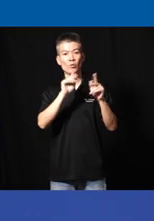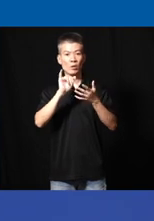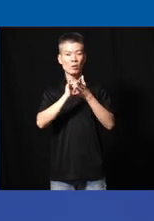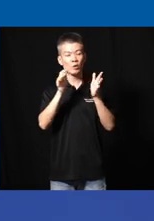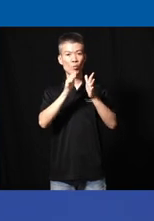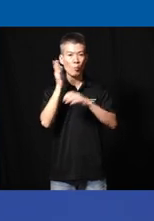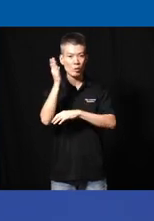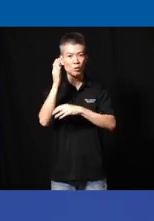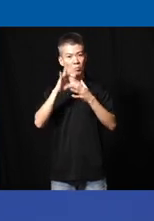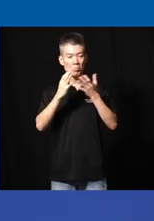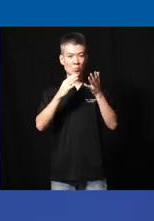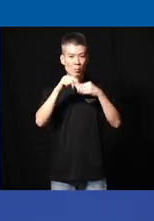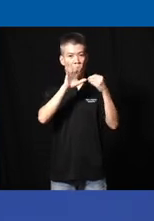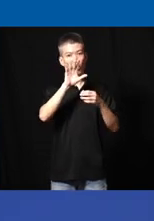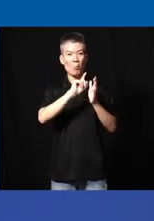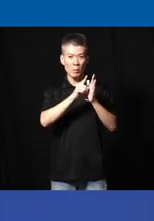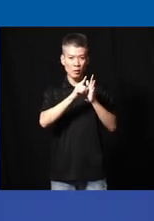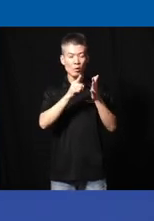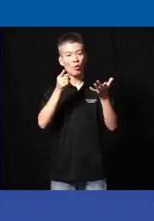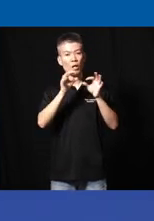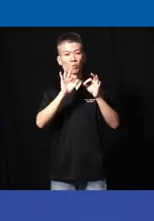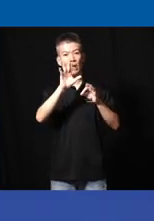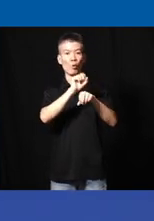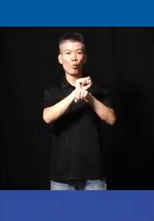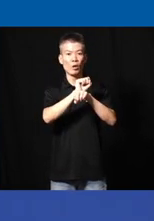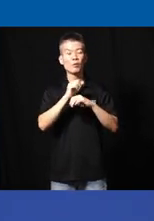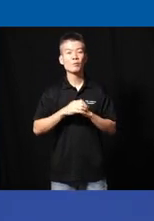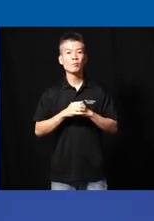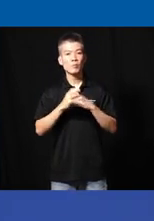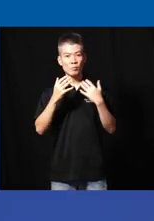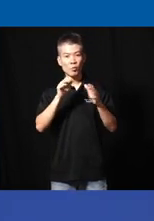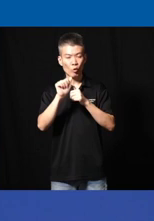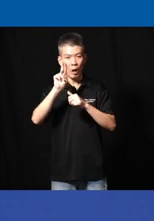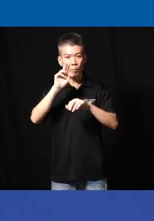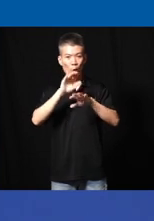presentation of maybe five minutes of explaining their work uh and then we will follow up on on a